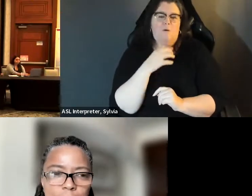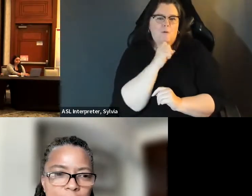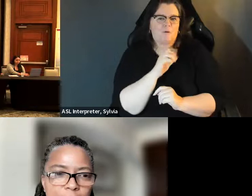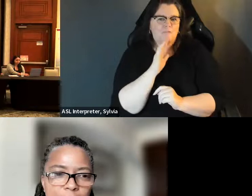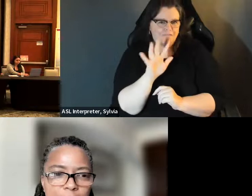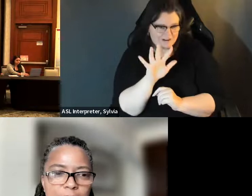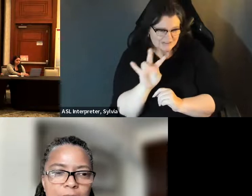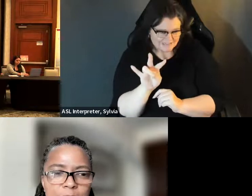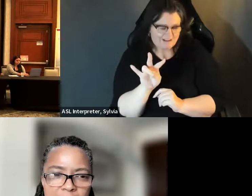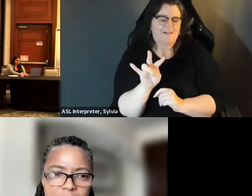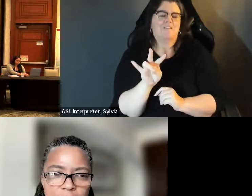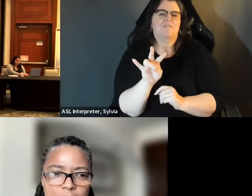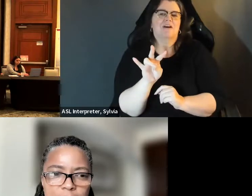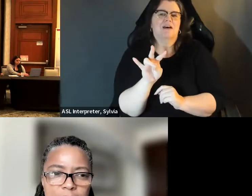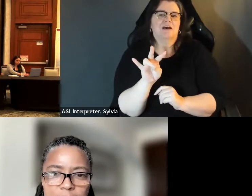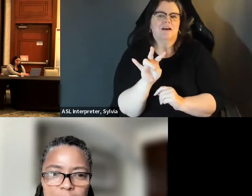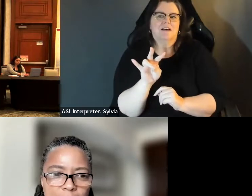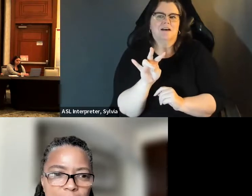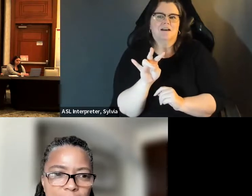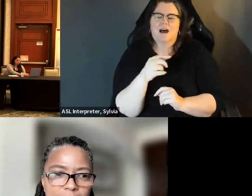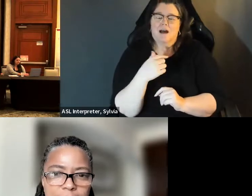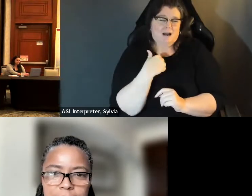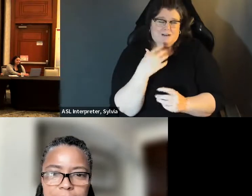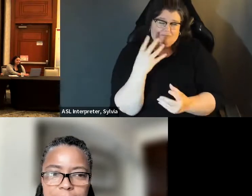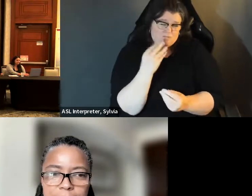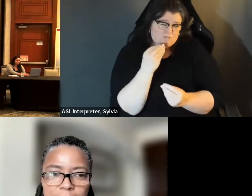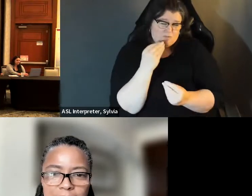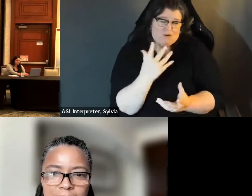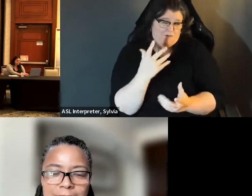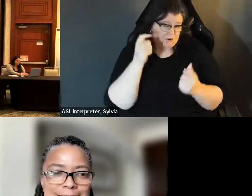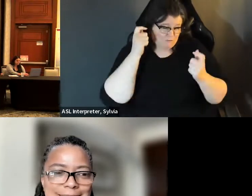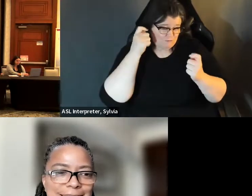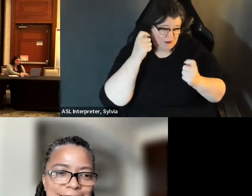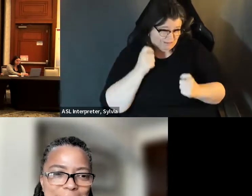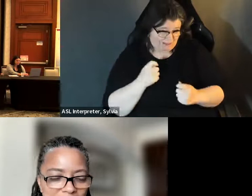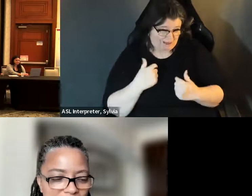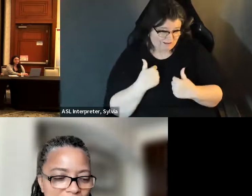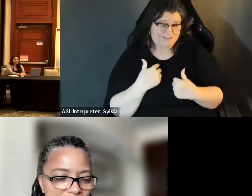Florida. I use she/her pronouns. I am a Black woman,